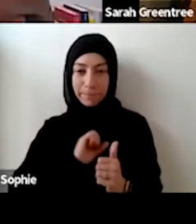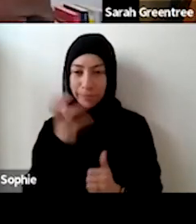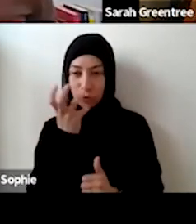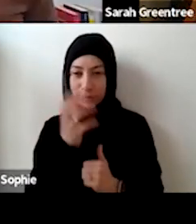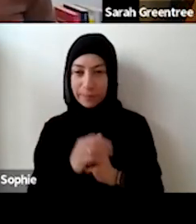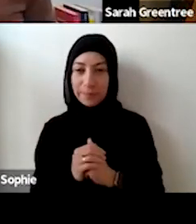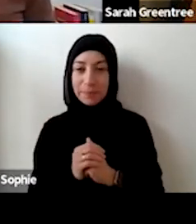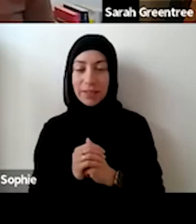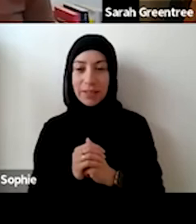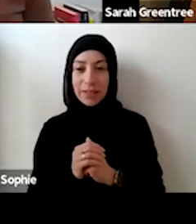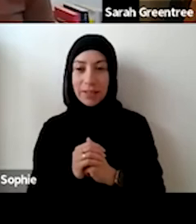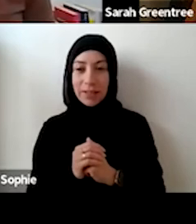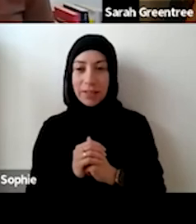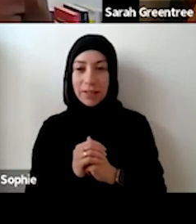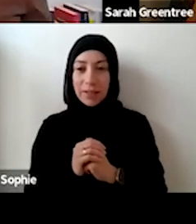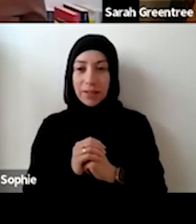we don't have any extra funding at this point in